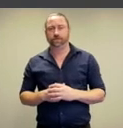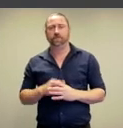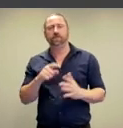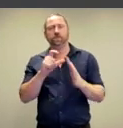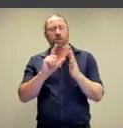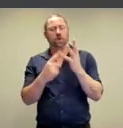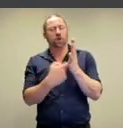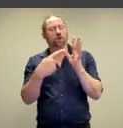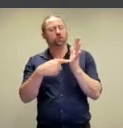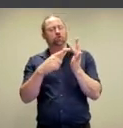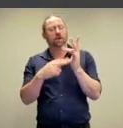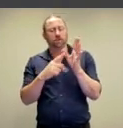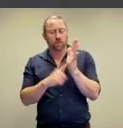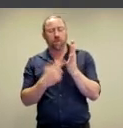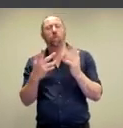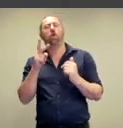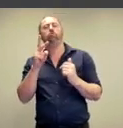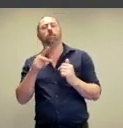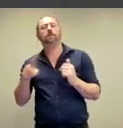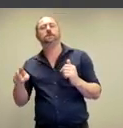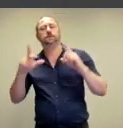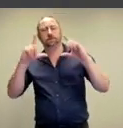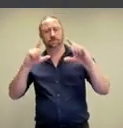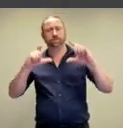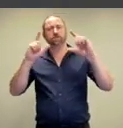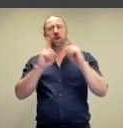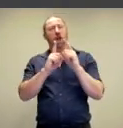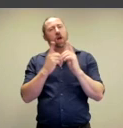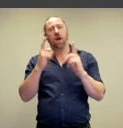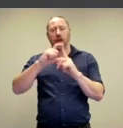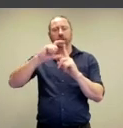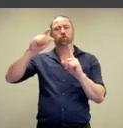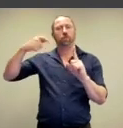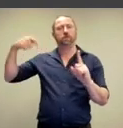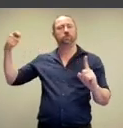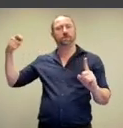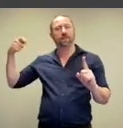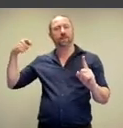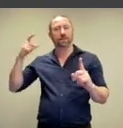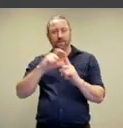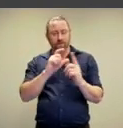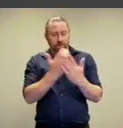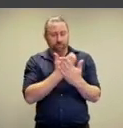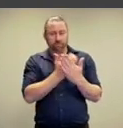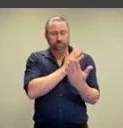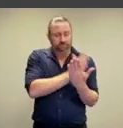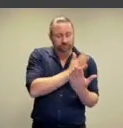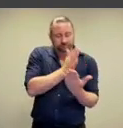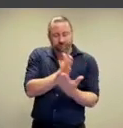And this durational or repeated